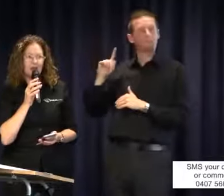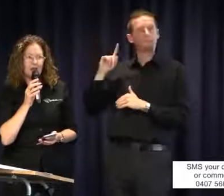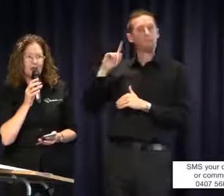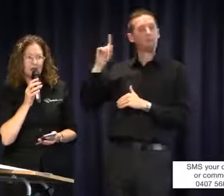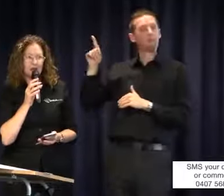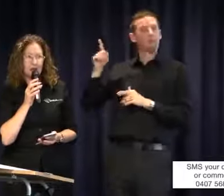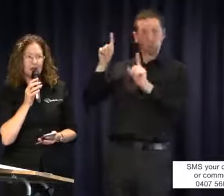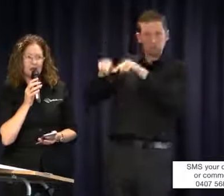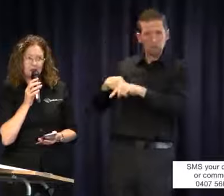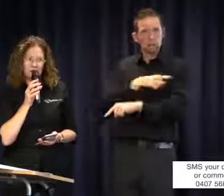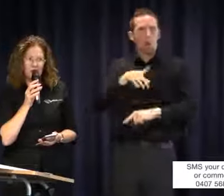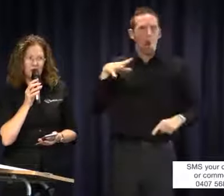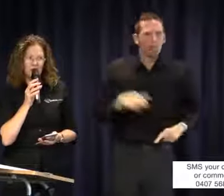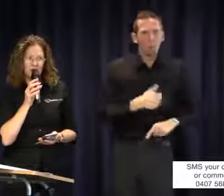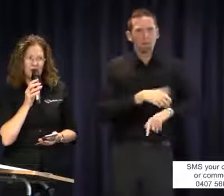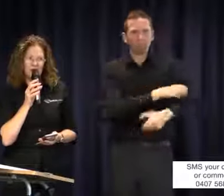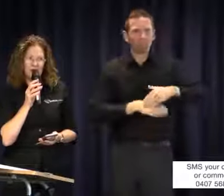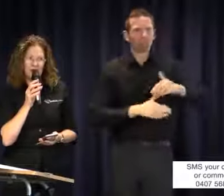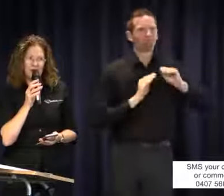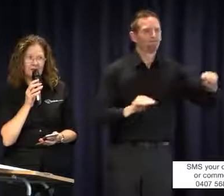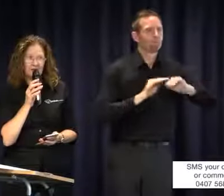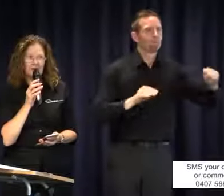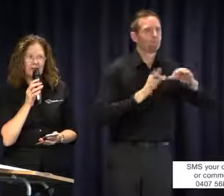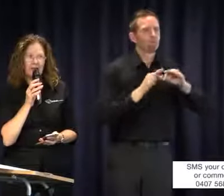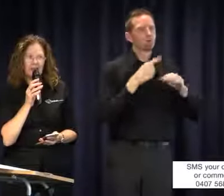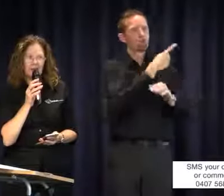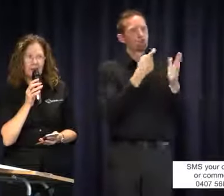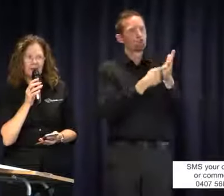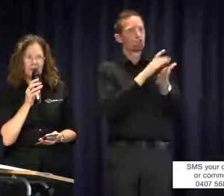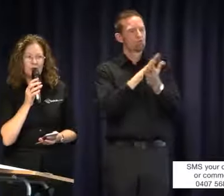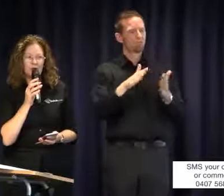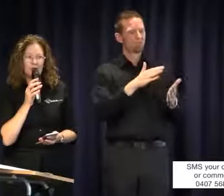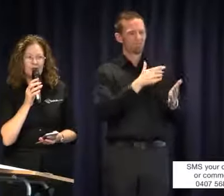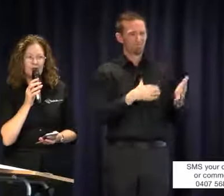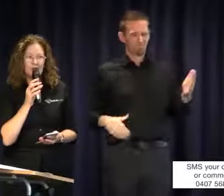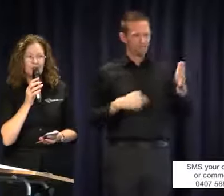of interpreters at what was then called Richmond TAFE so that we could get more interpreters